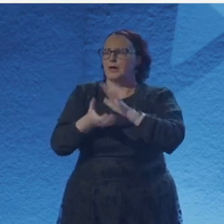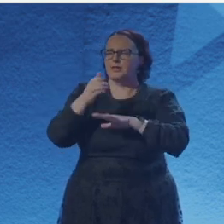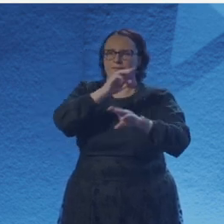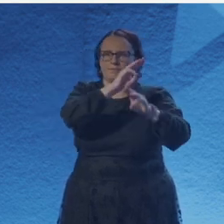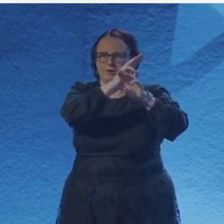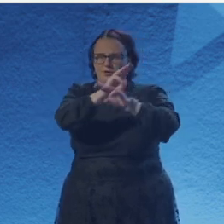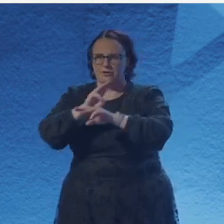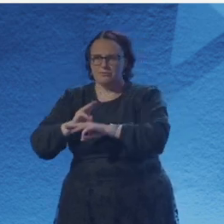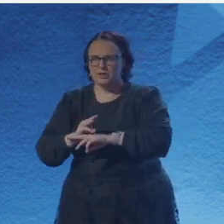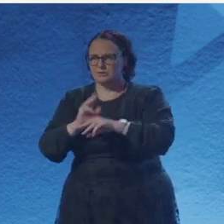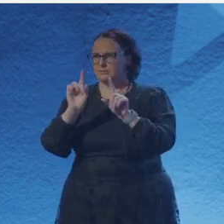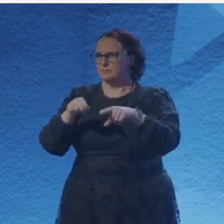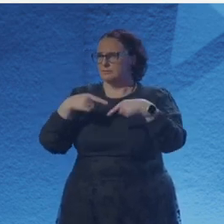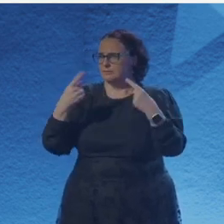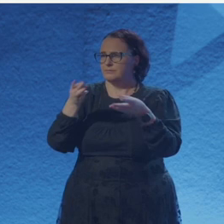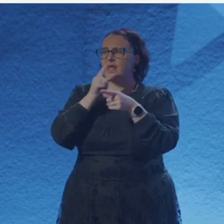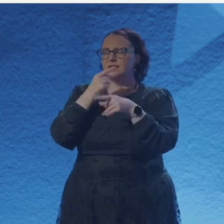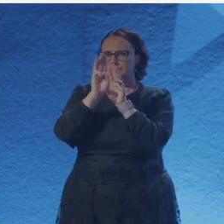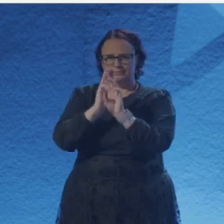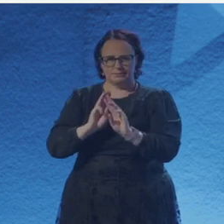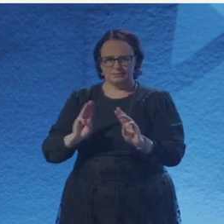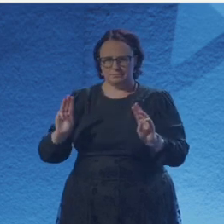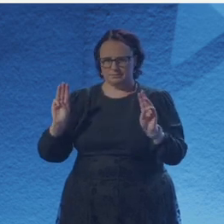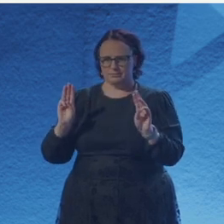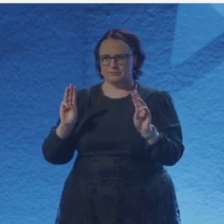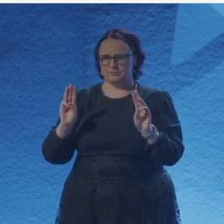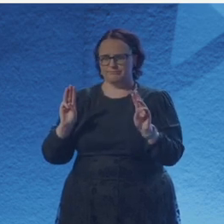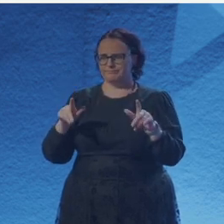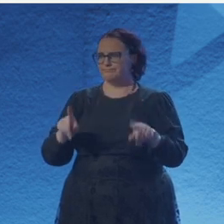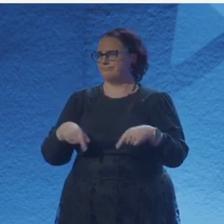a plummet, the weight of myself sinking, settling into sediment,